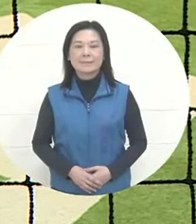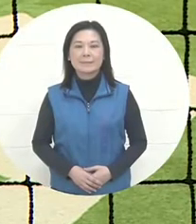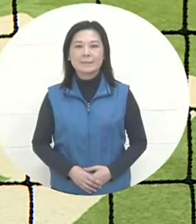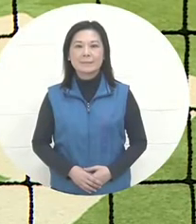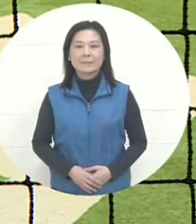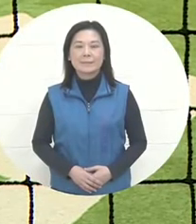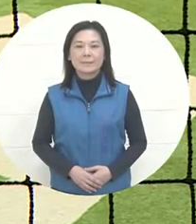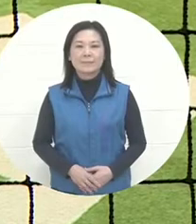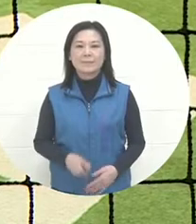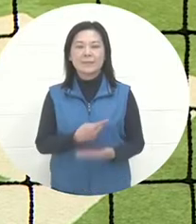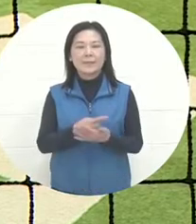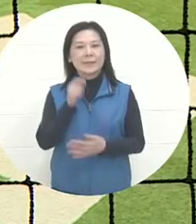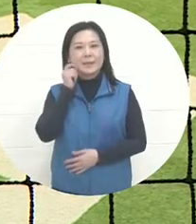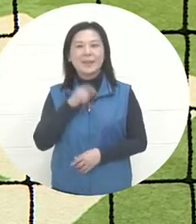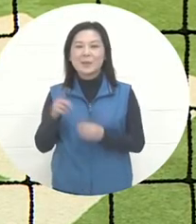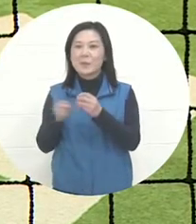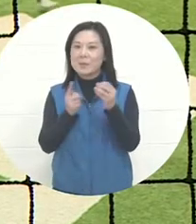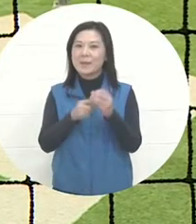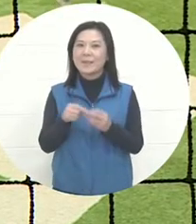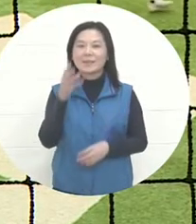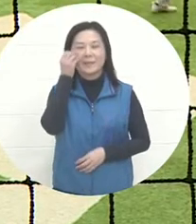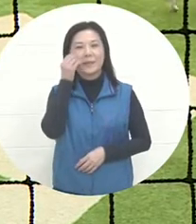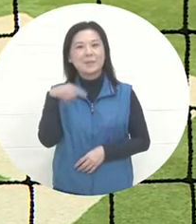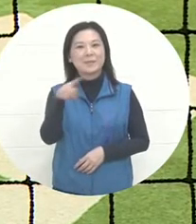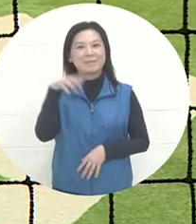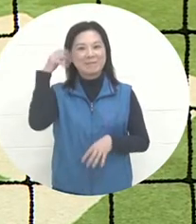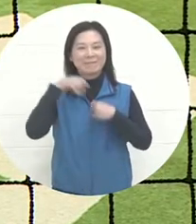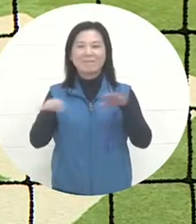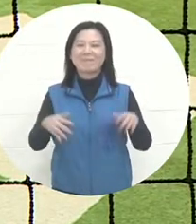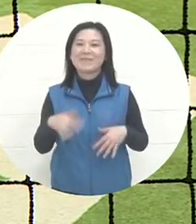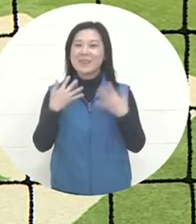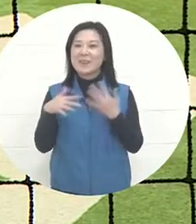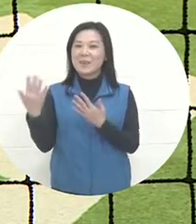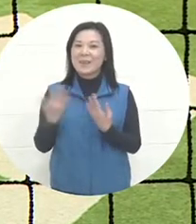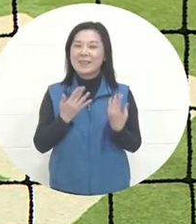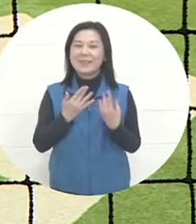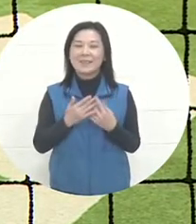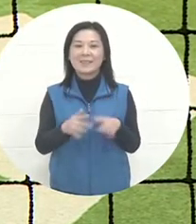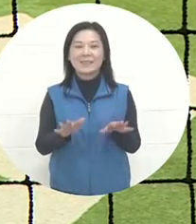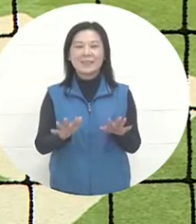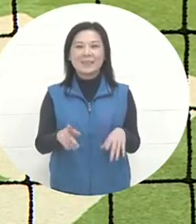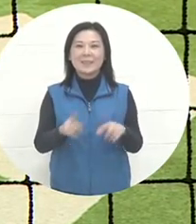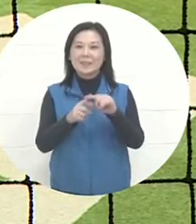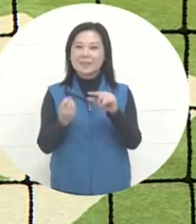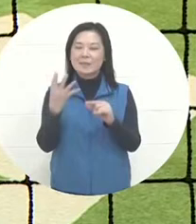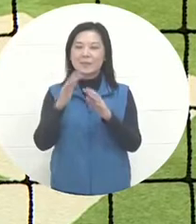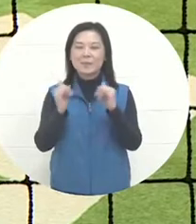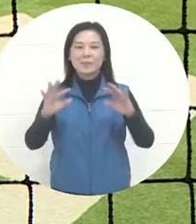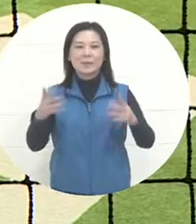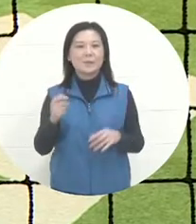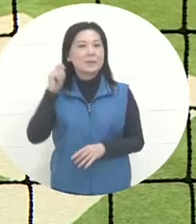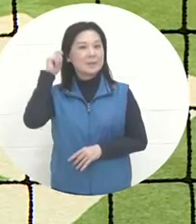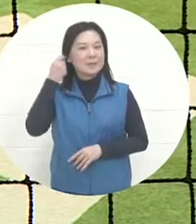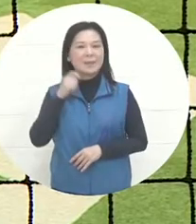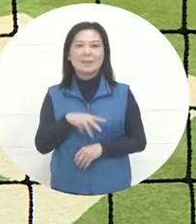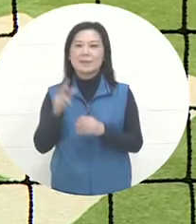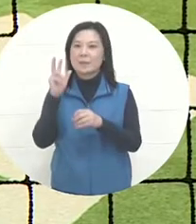Good morning to all fans who love baseball. Welcome to follow the Facebook of the Deaf Baseball and Softball Association of the Republic of China